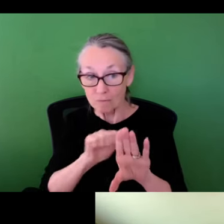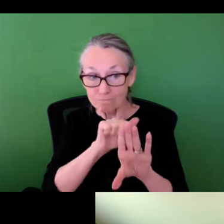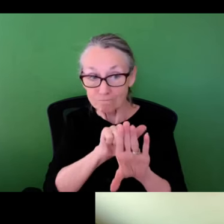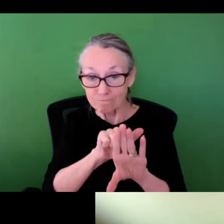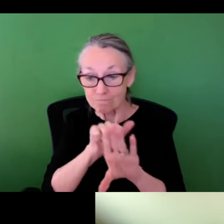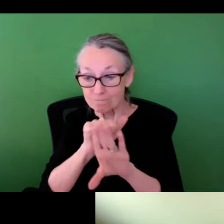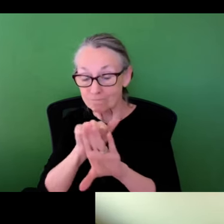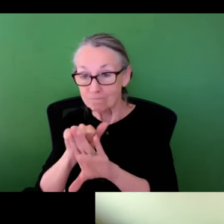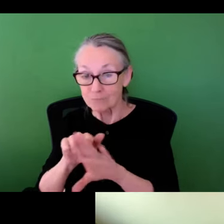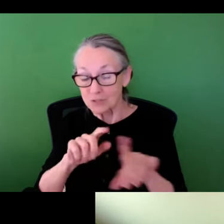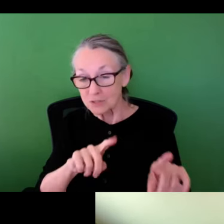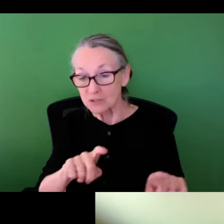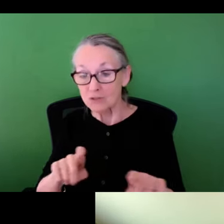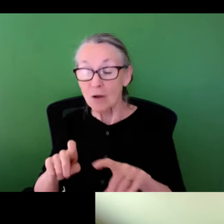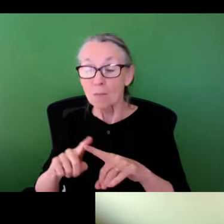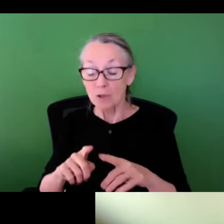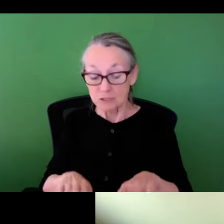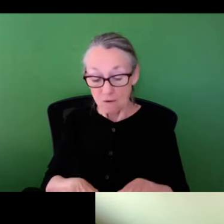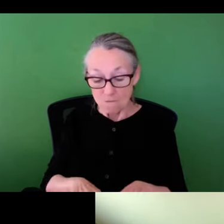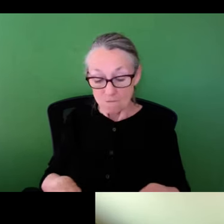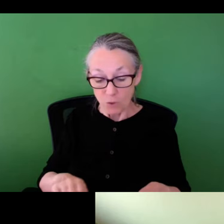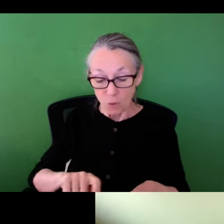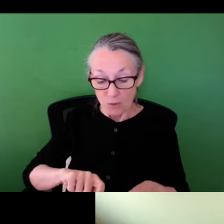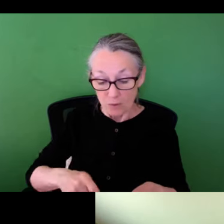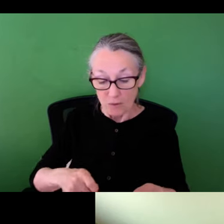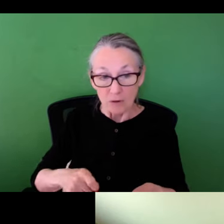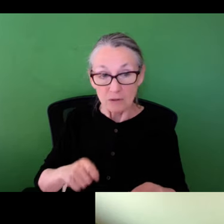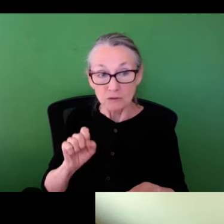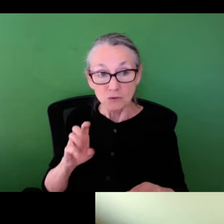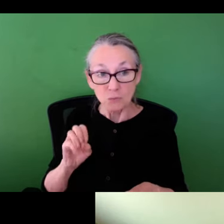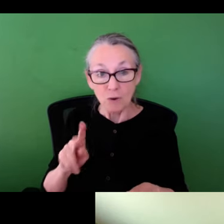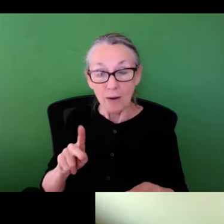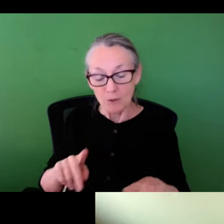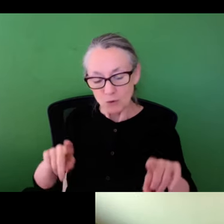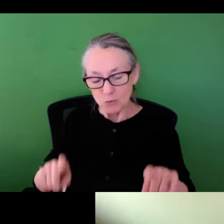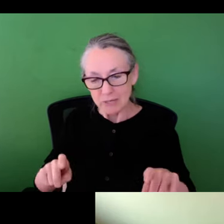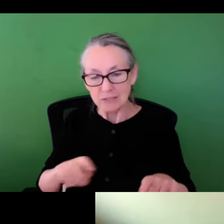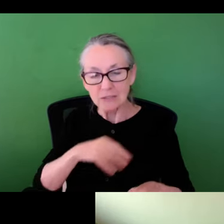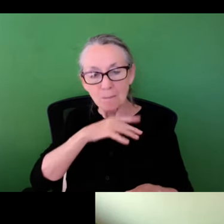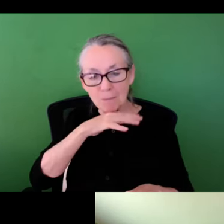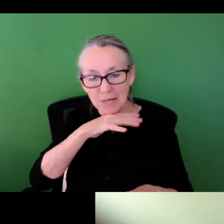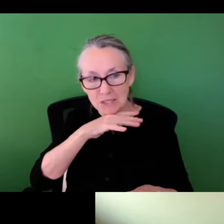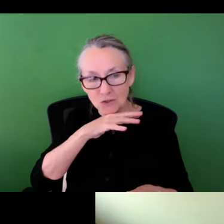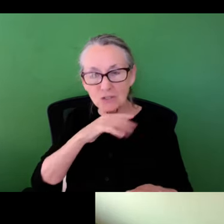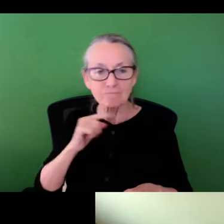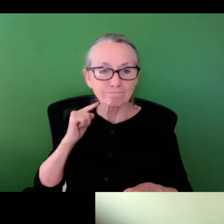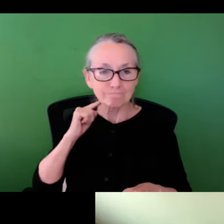and doing household door-to-door surveys as well as floor swabs and standing water